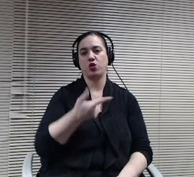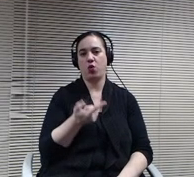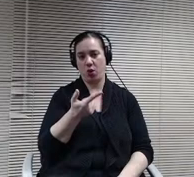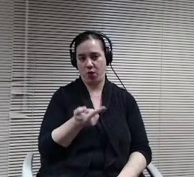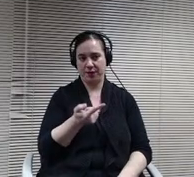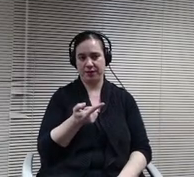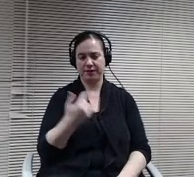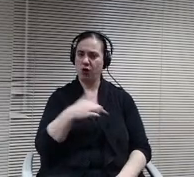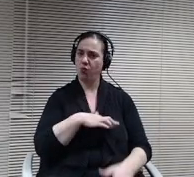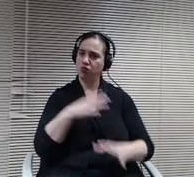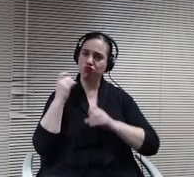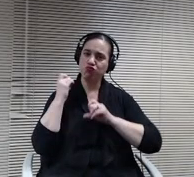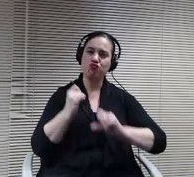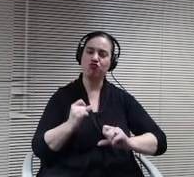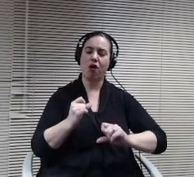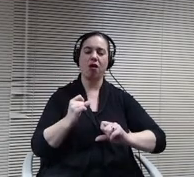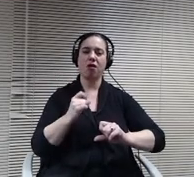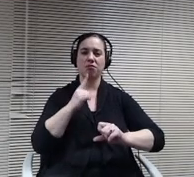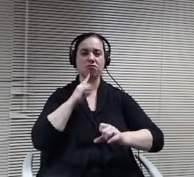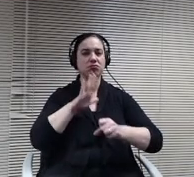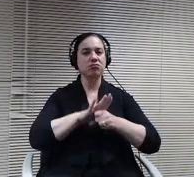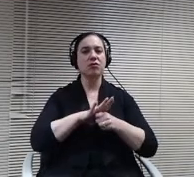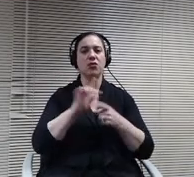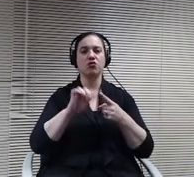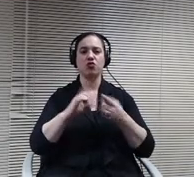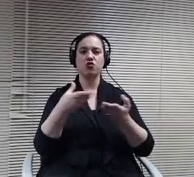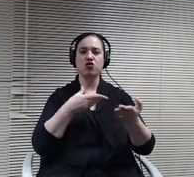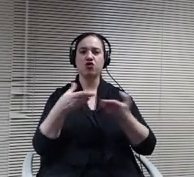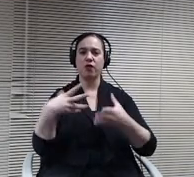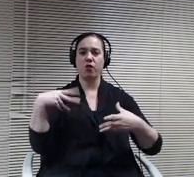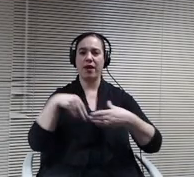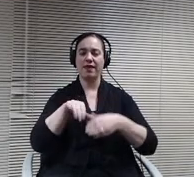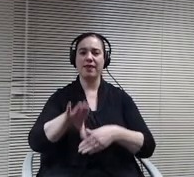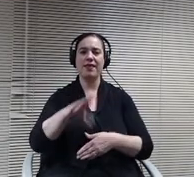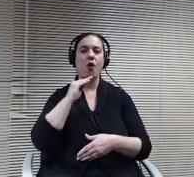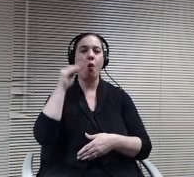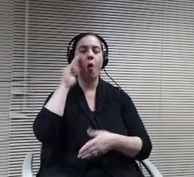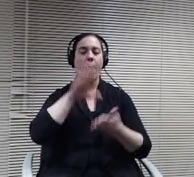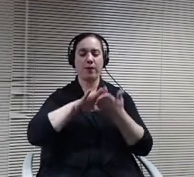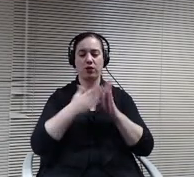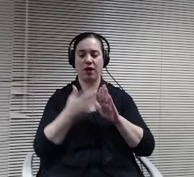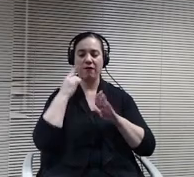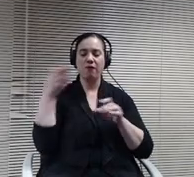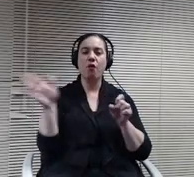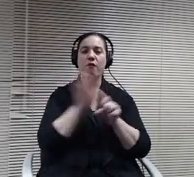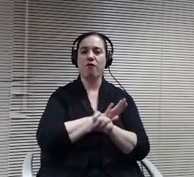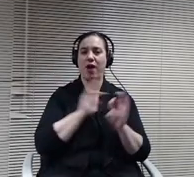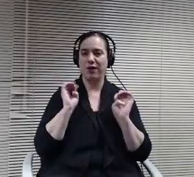their. Community through the entire T of their educational karere we have been discussing this possibility internally.